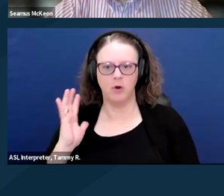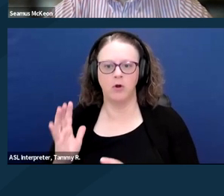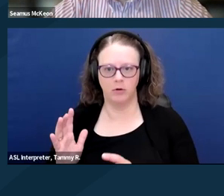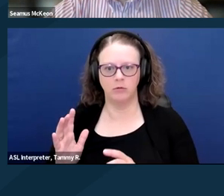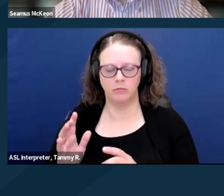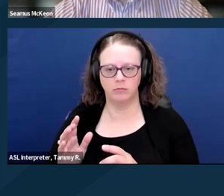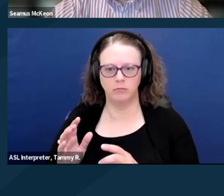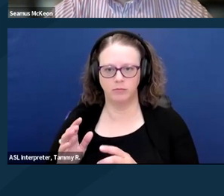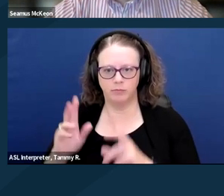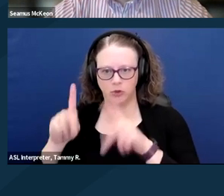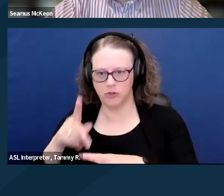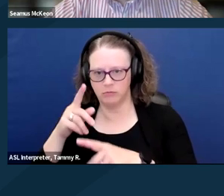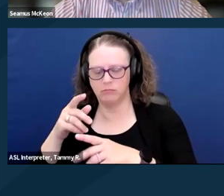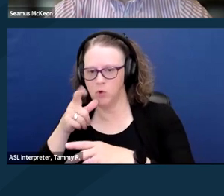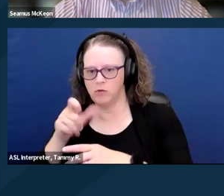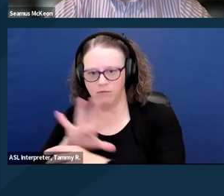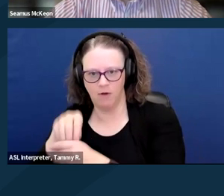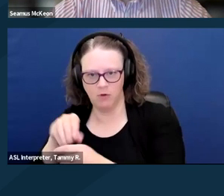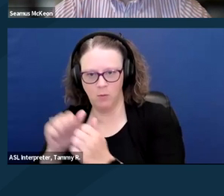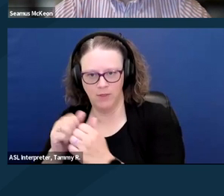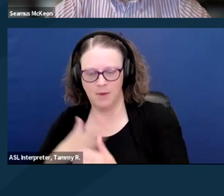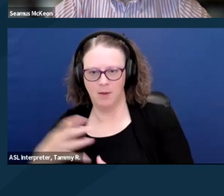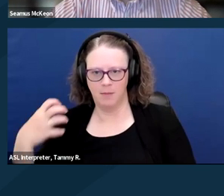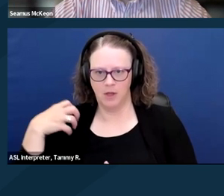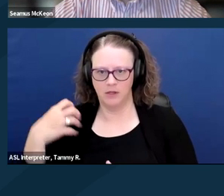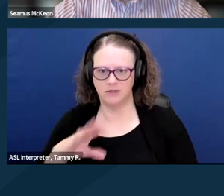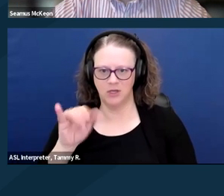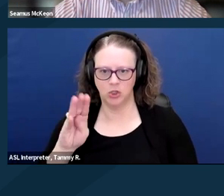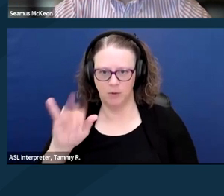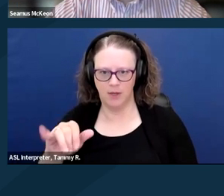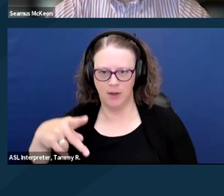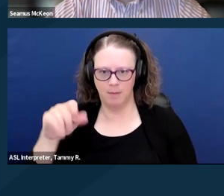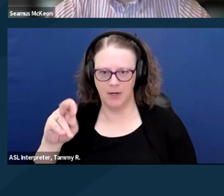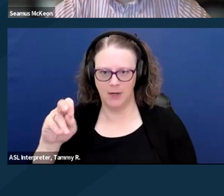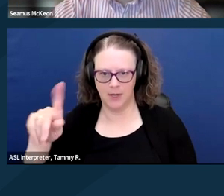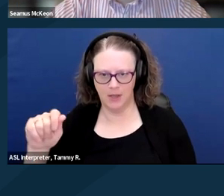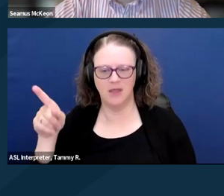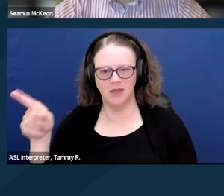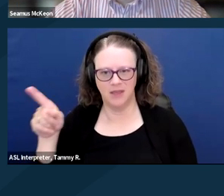representative Jimmy Panetta. Representative Panetta represents California's 19th congressional district.